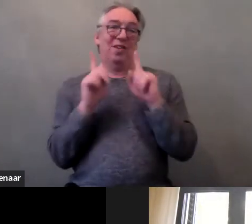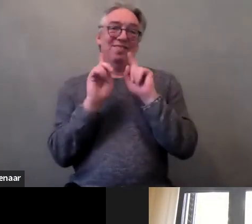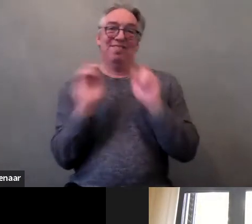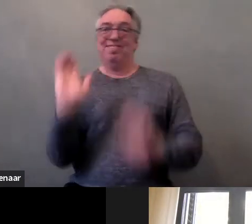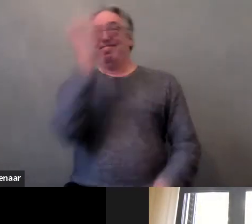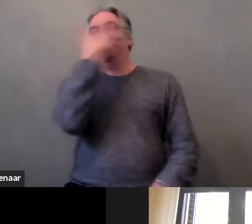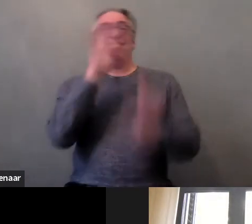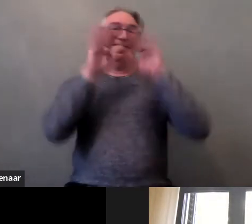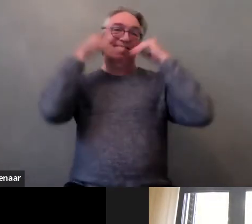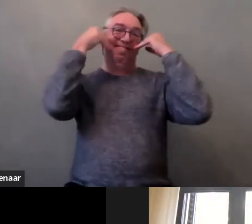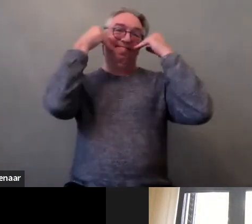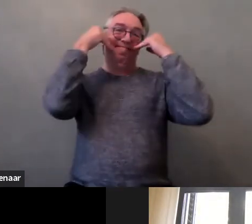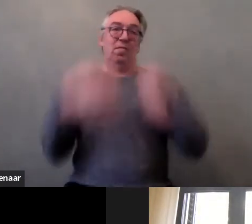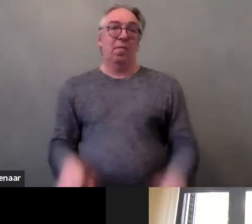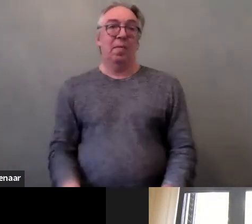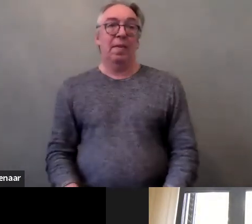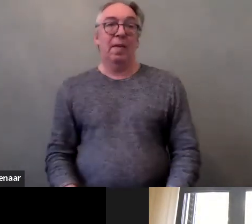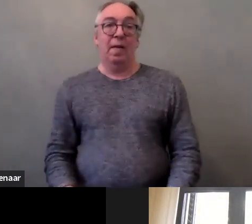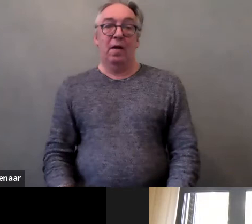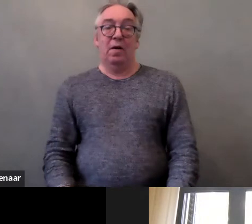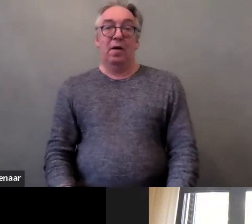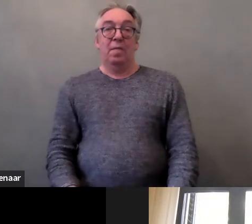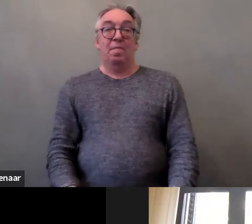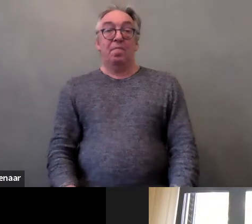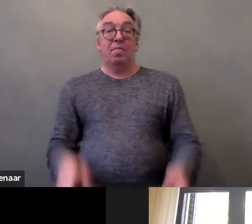Once they leave an institution they bring that with them,